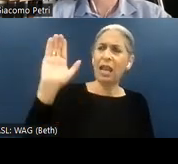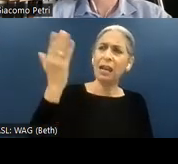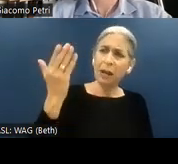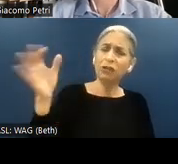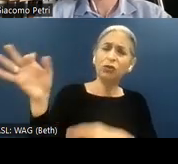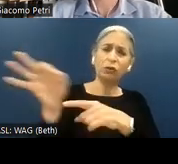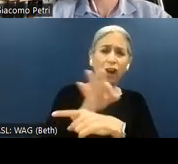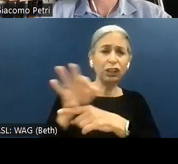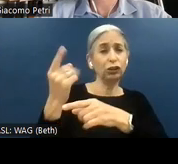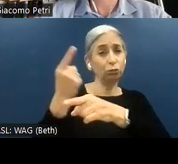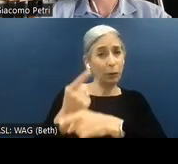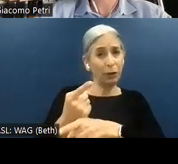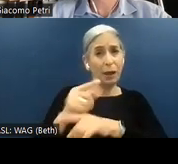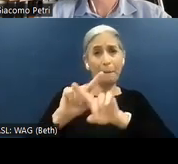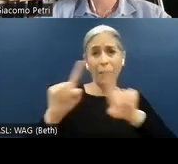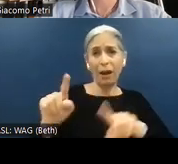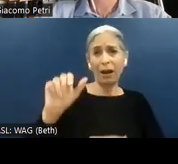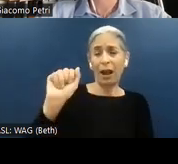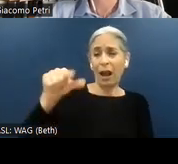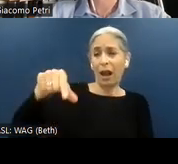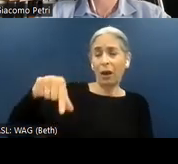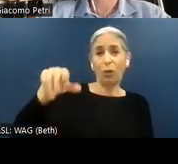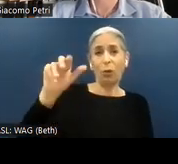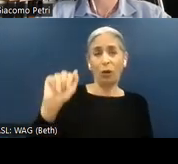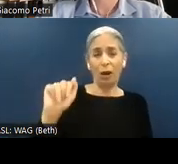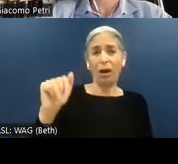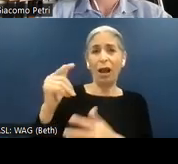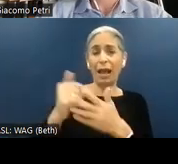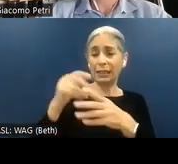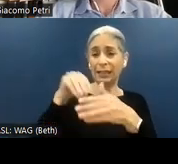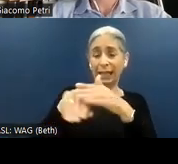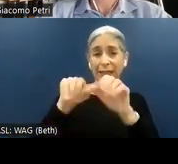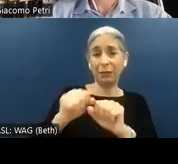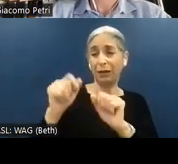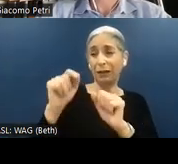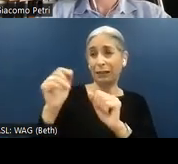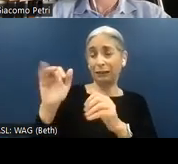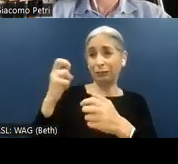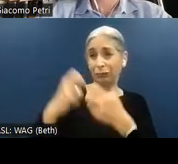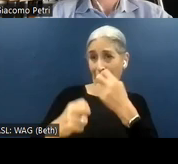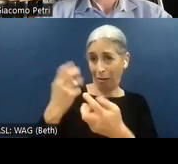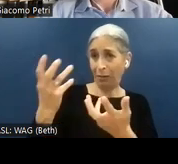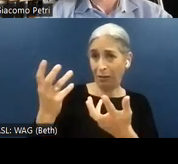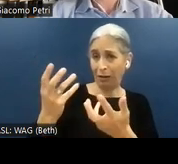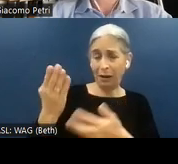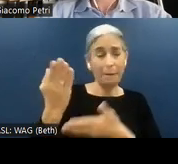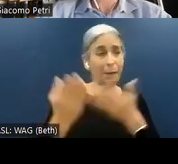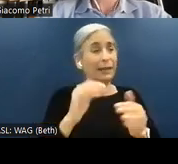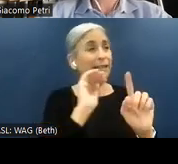but AQA has identified an accessibility issue. This might need someone to say, okay, even